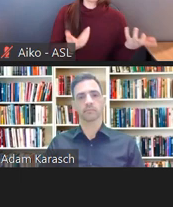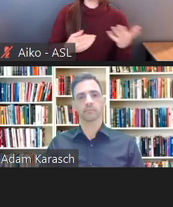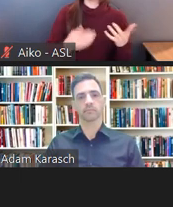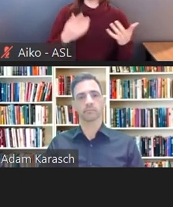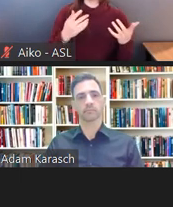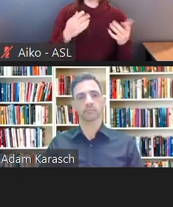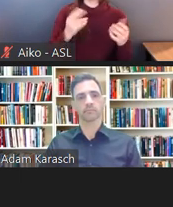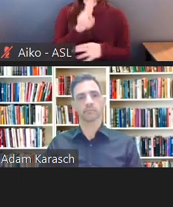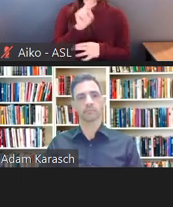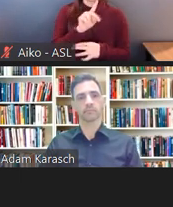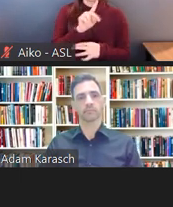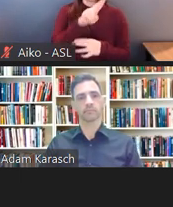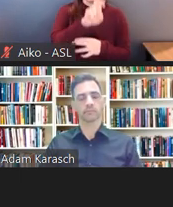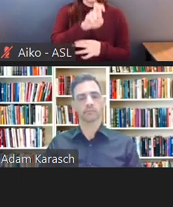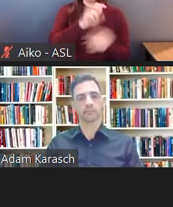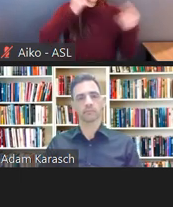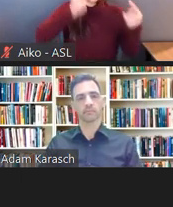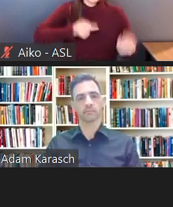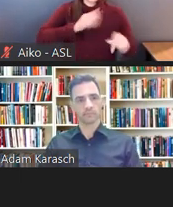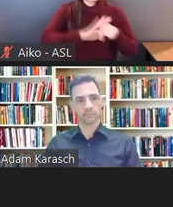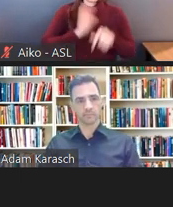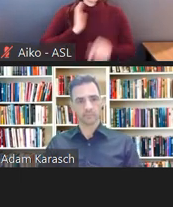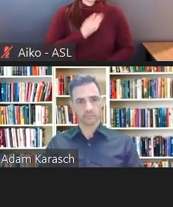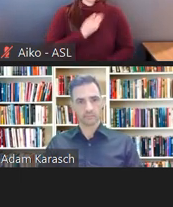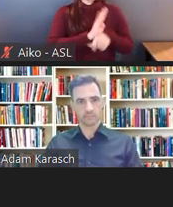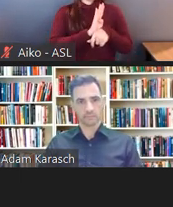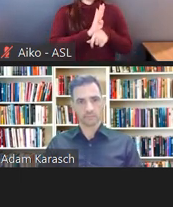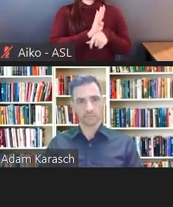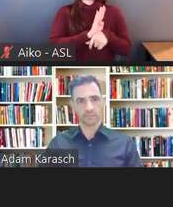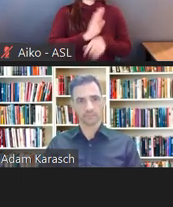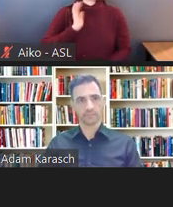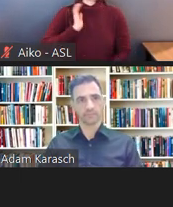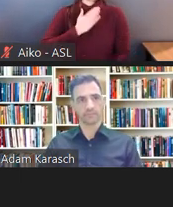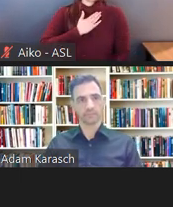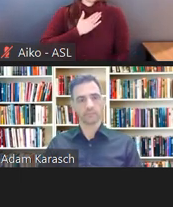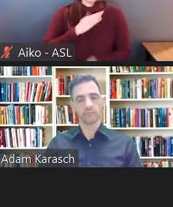It's just-- it's going to wreck our business. In determining whether there would